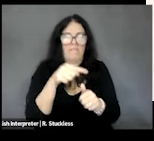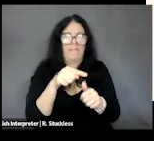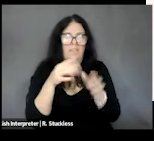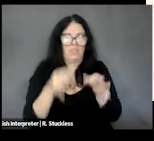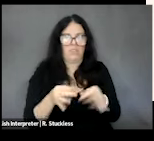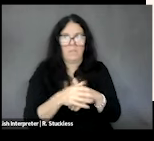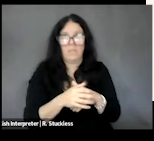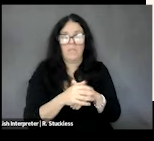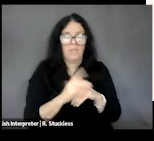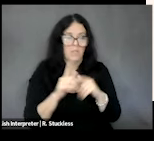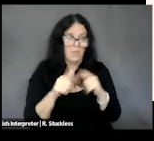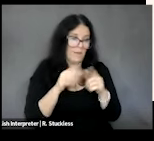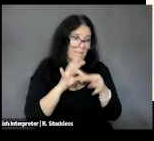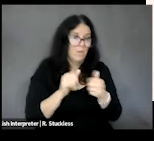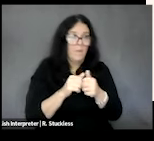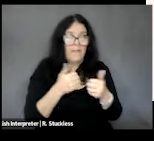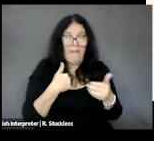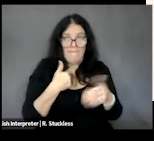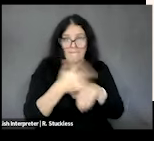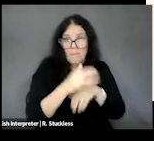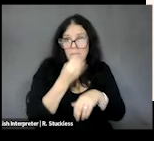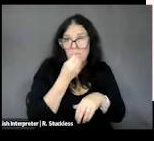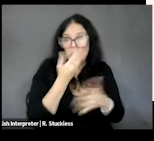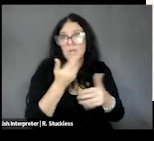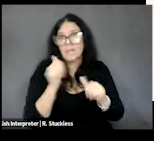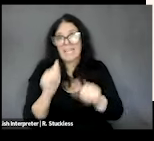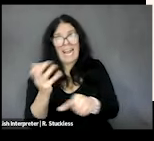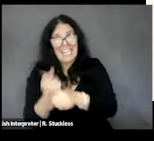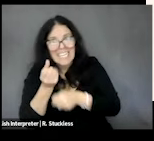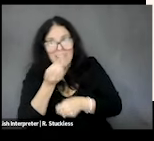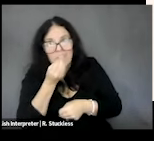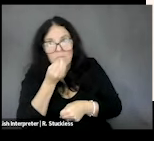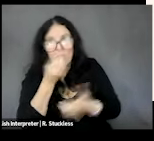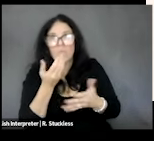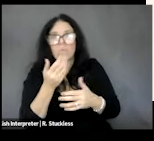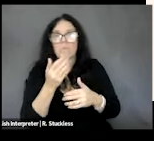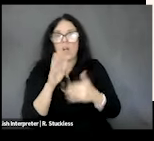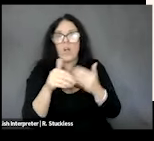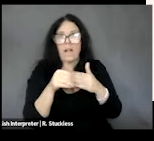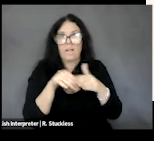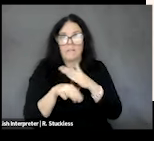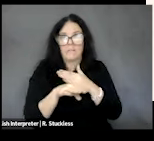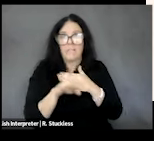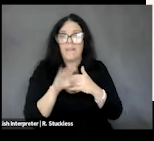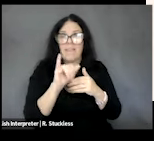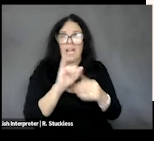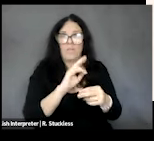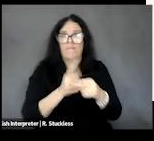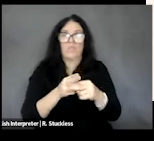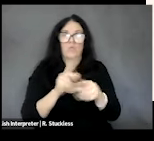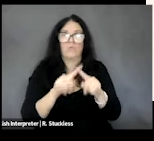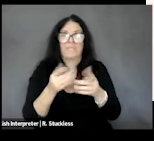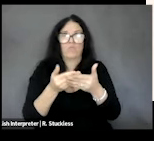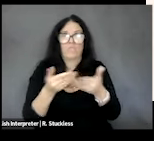comes to availability, accessibility. Your accessibility refers to resources, but we